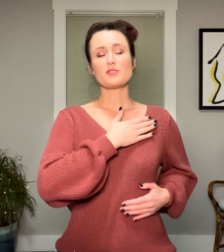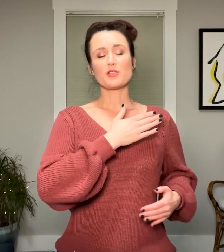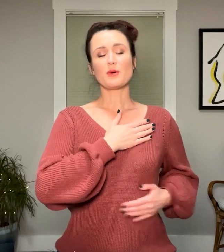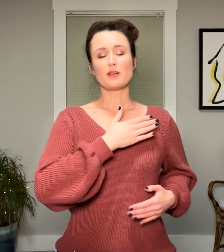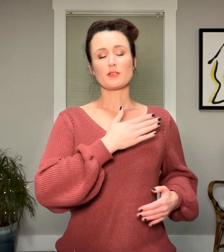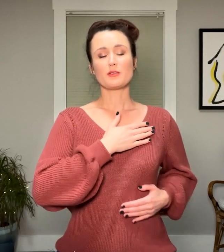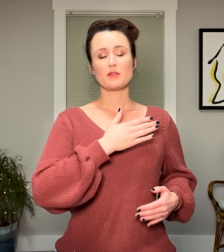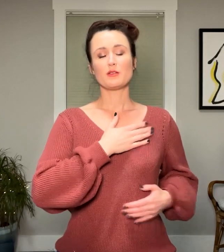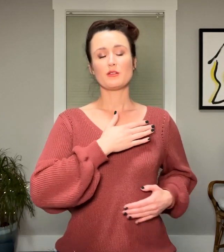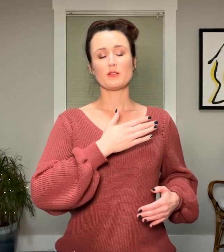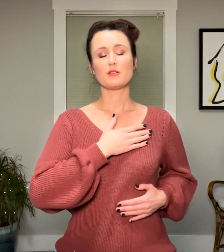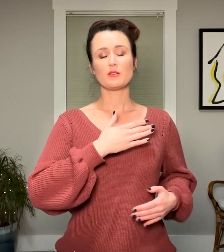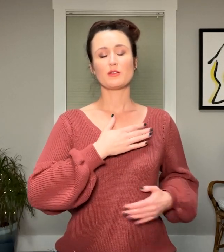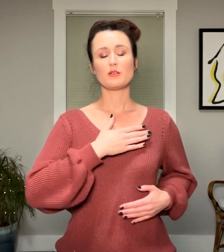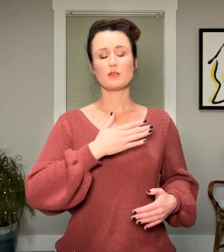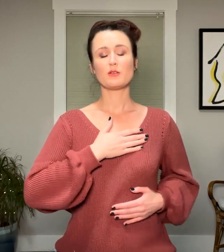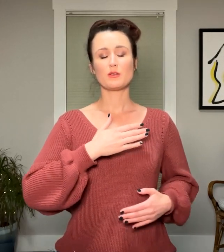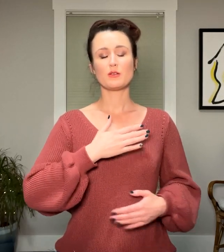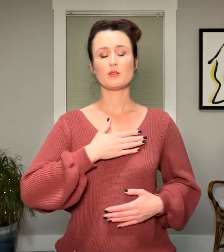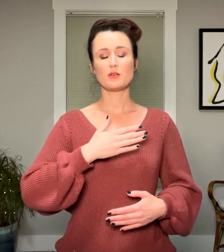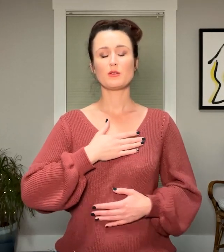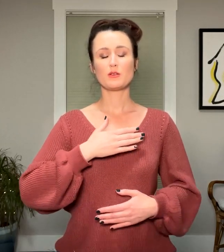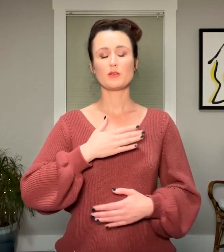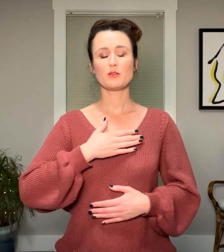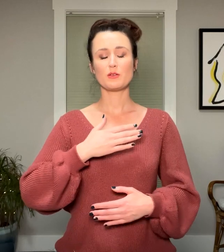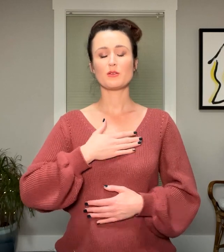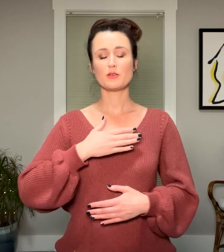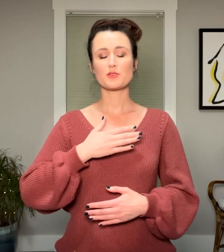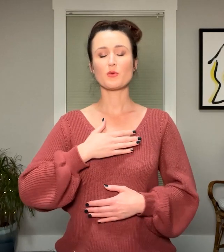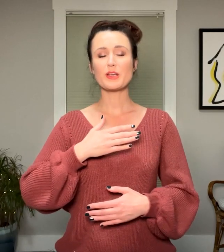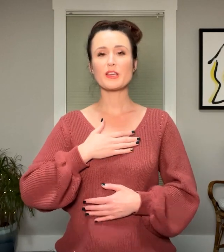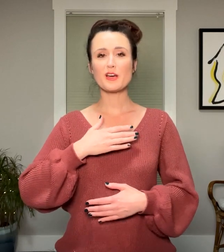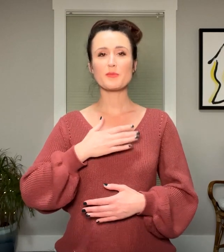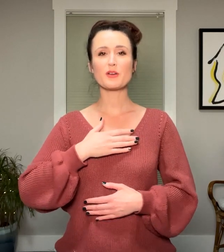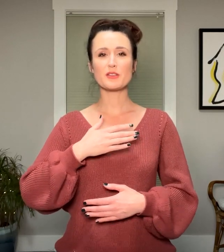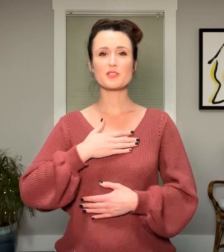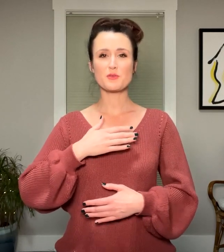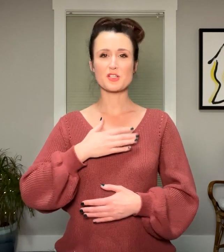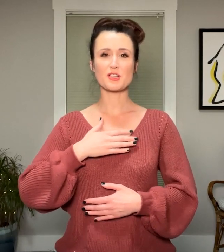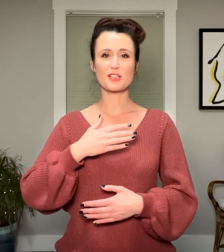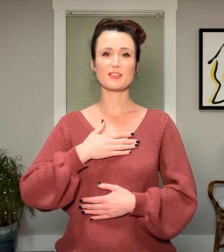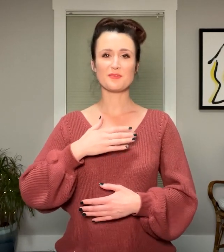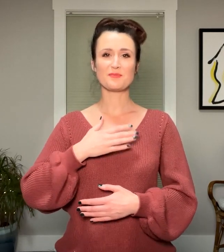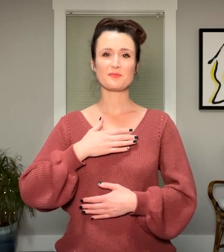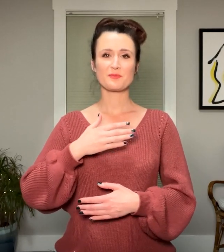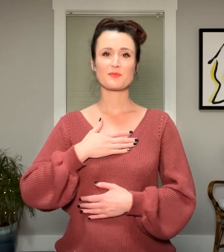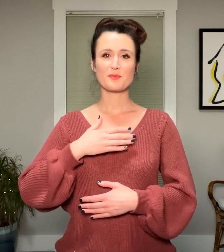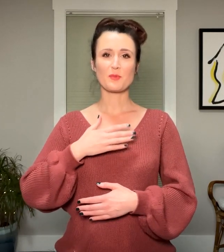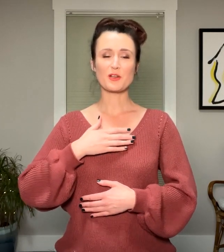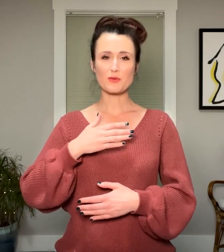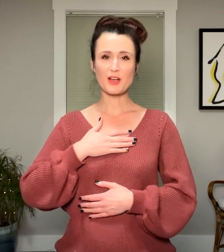your mouth, waking up your intuition. When you're ready,